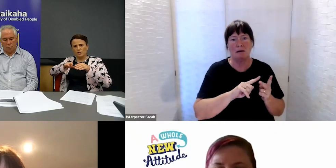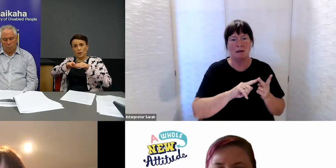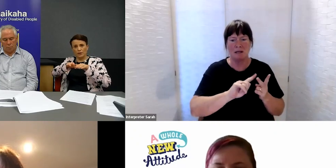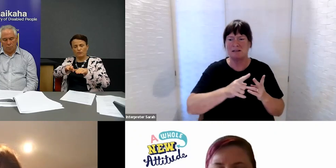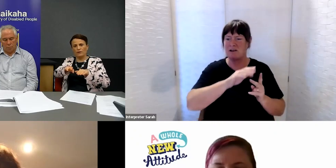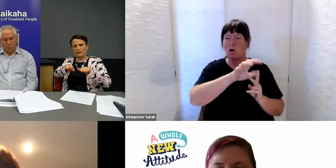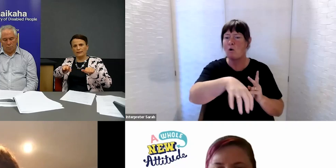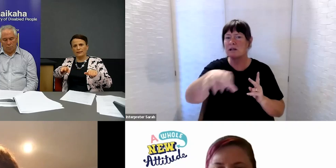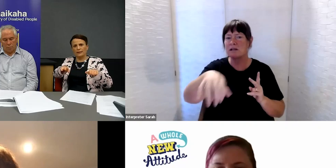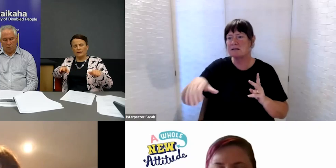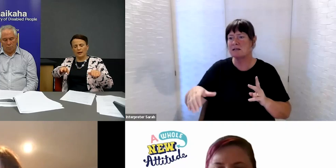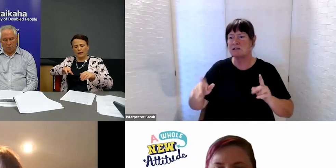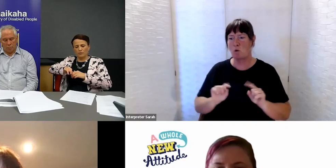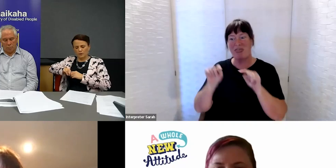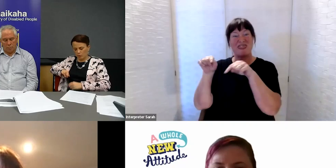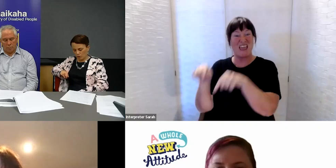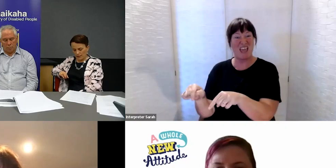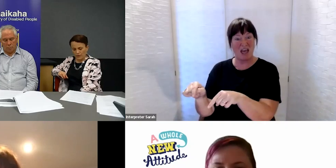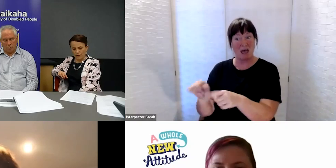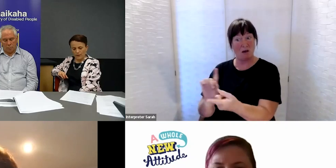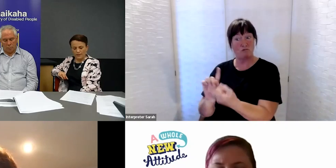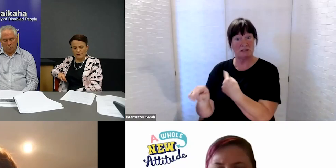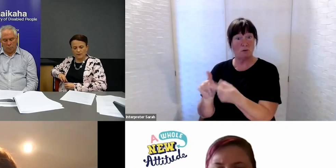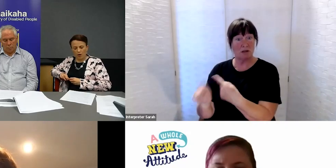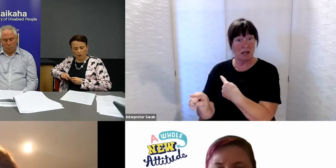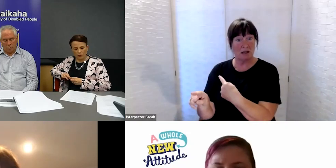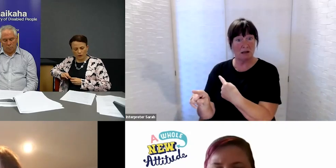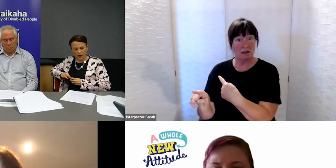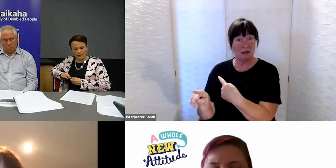who are directly responding to things on the ground